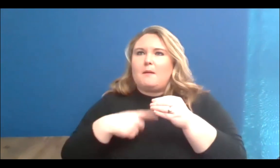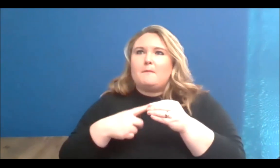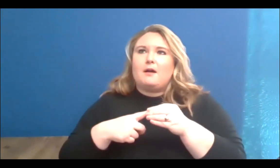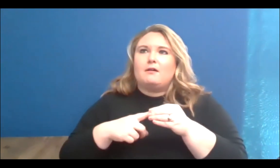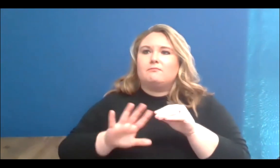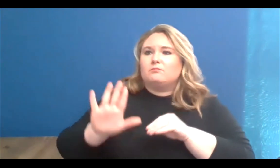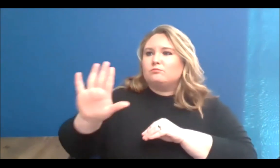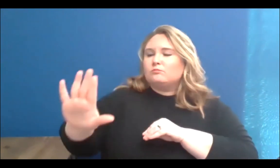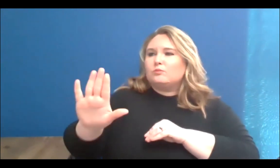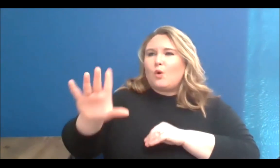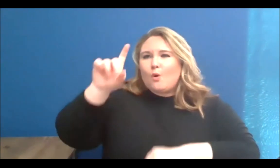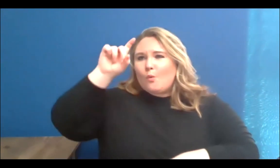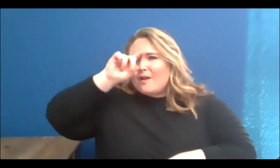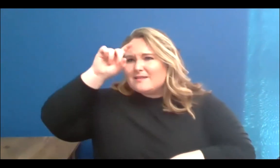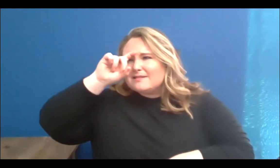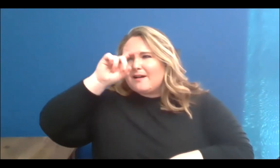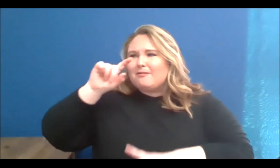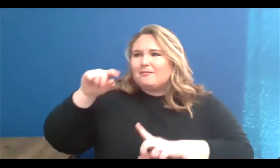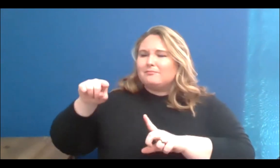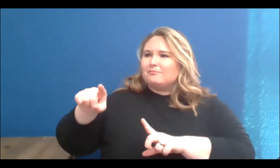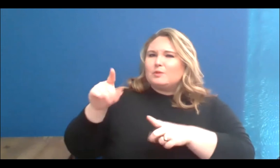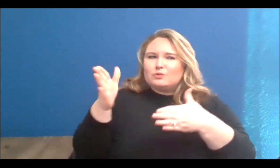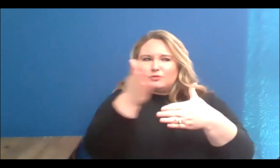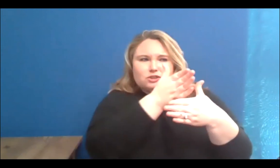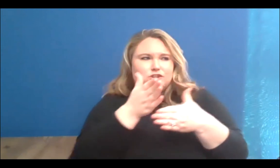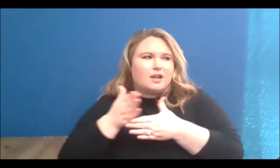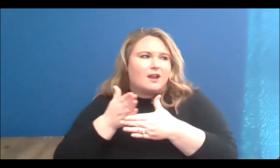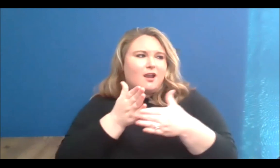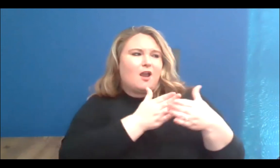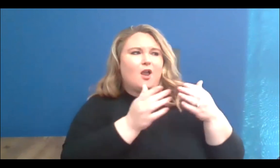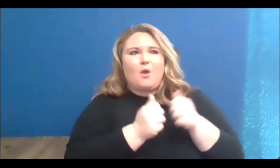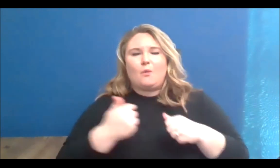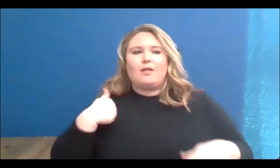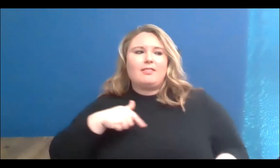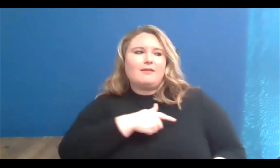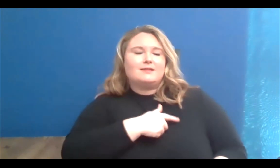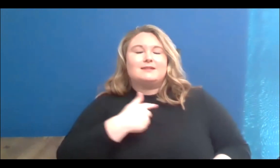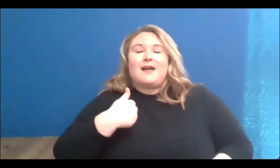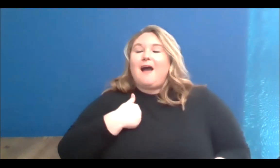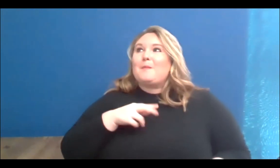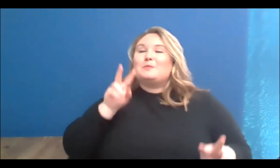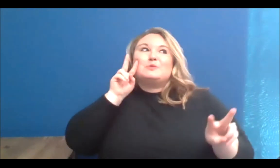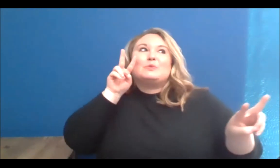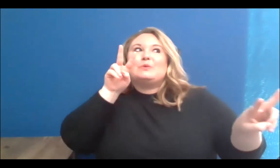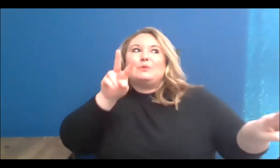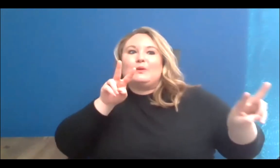all have shared with us, I cannot wait to have very specific words that are kind of